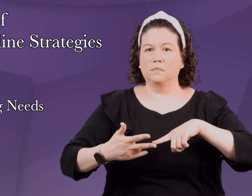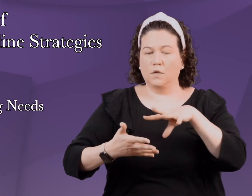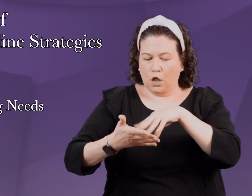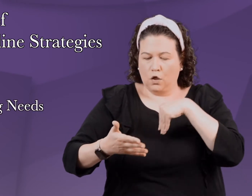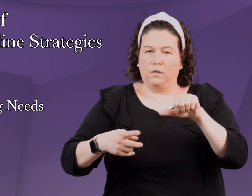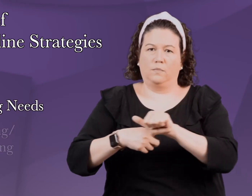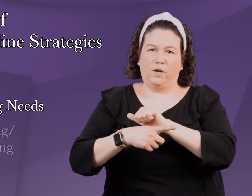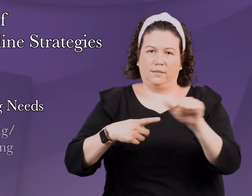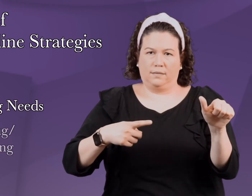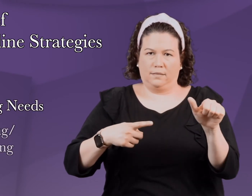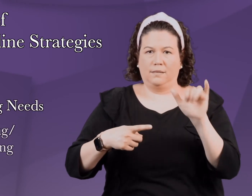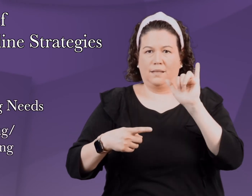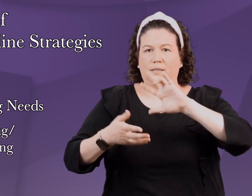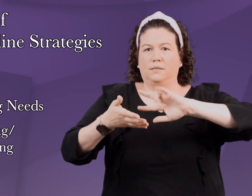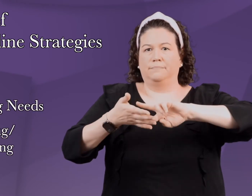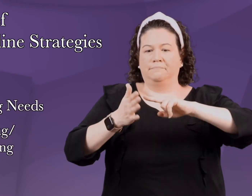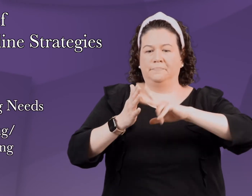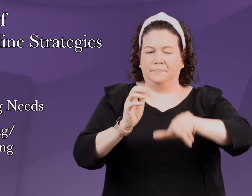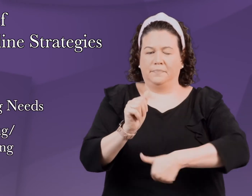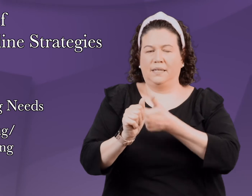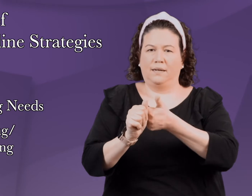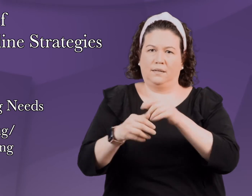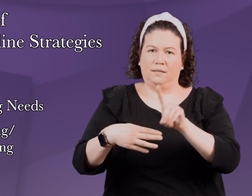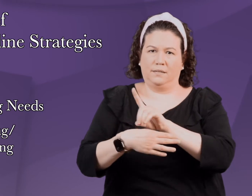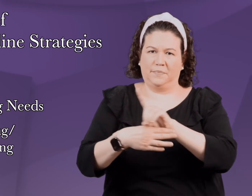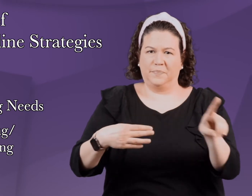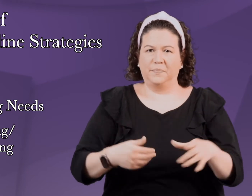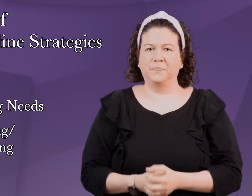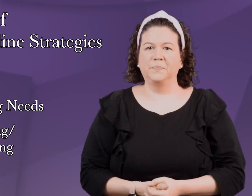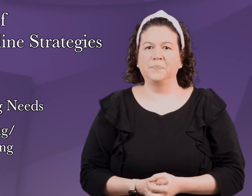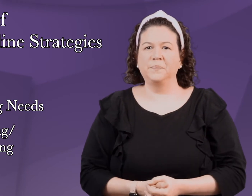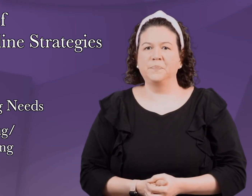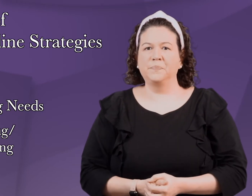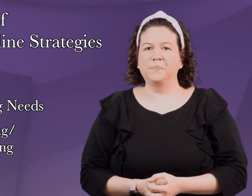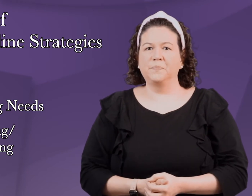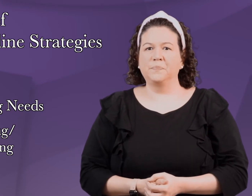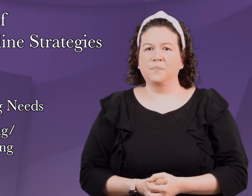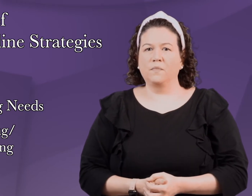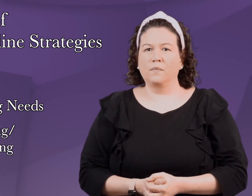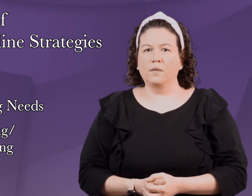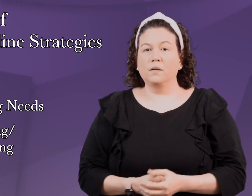meeting needs, and learning and practicing.